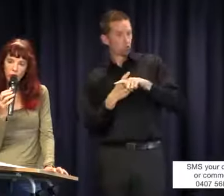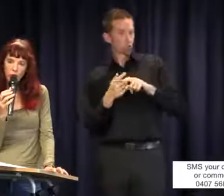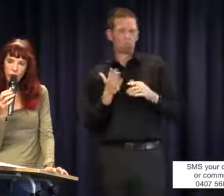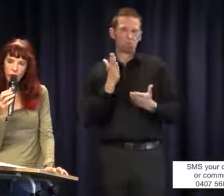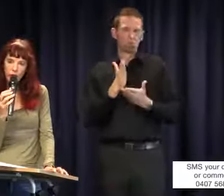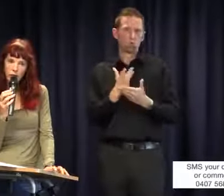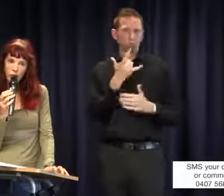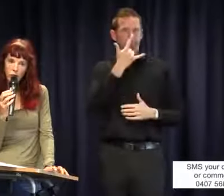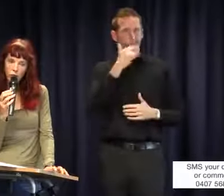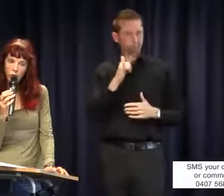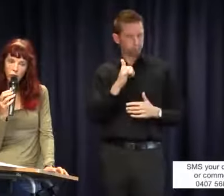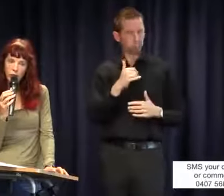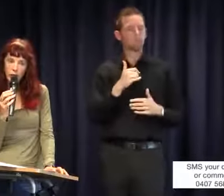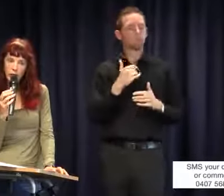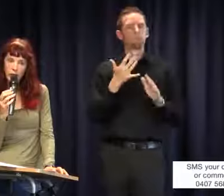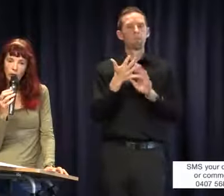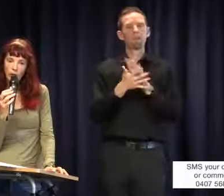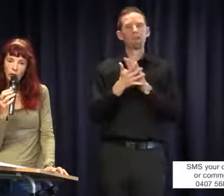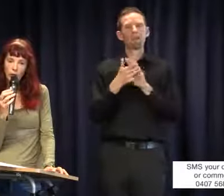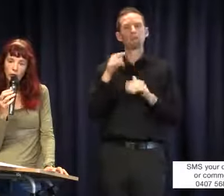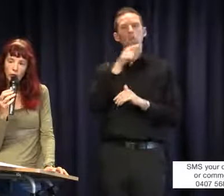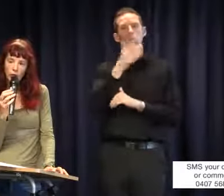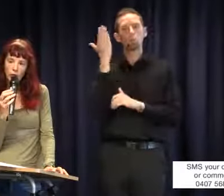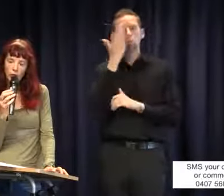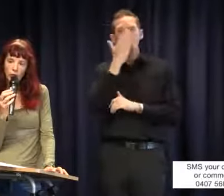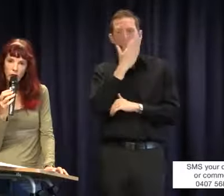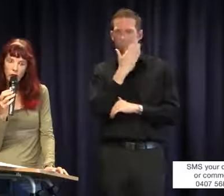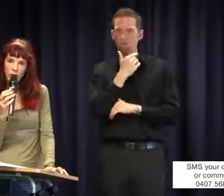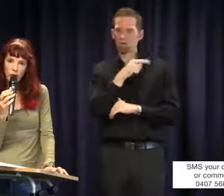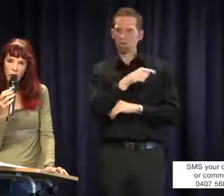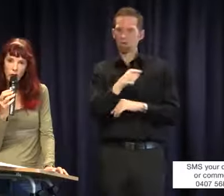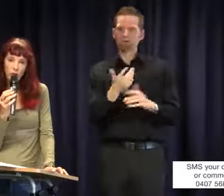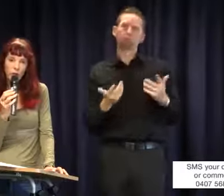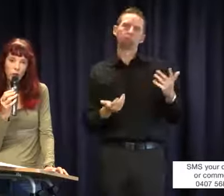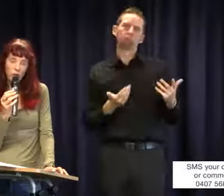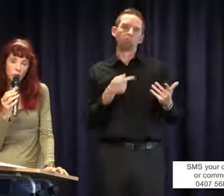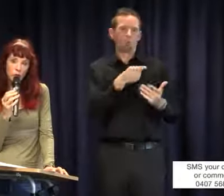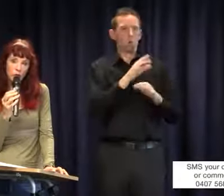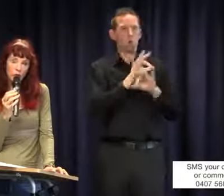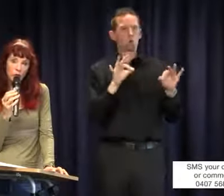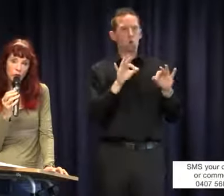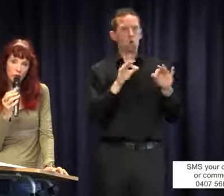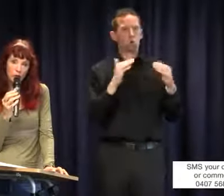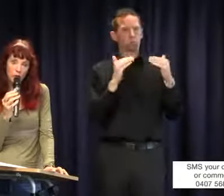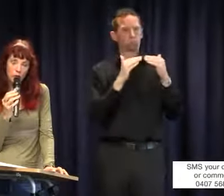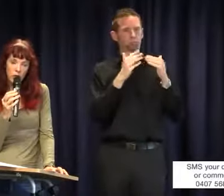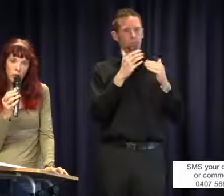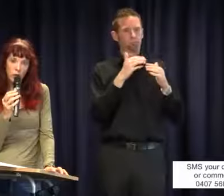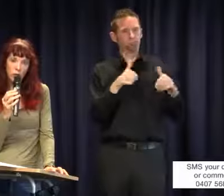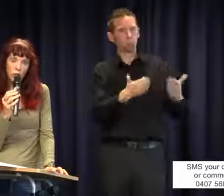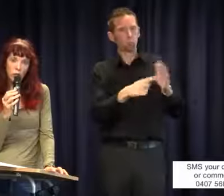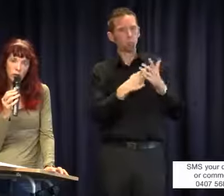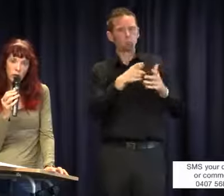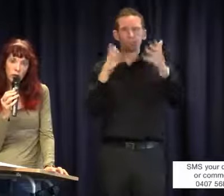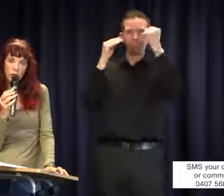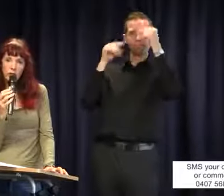and reflects that the school is not doing the job in teaching English. So what you need